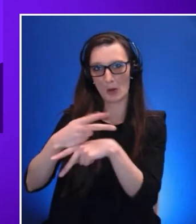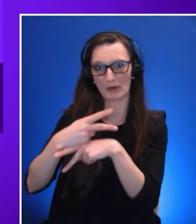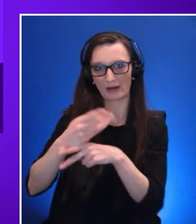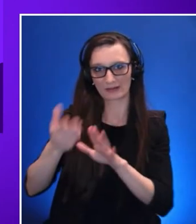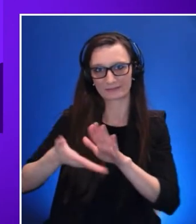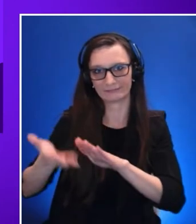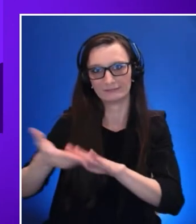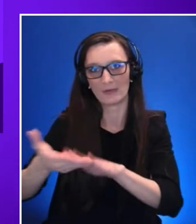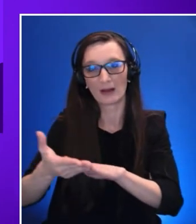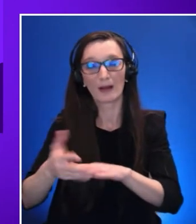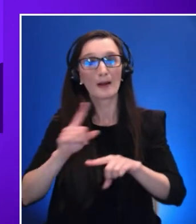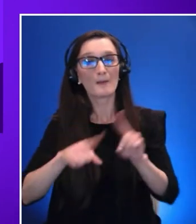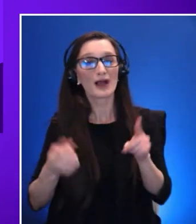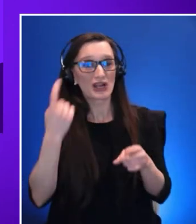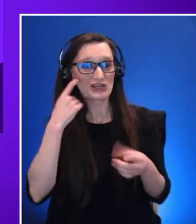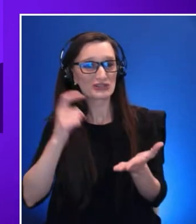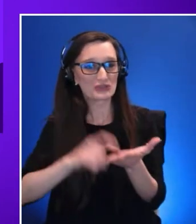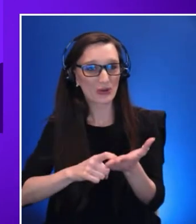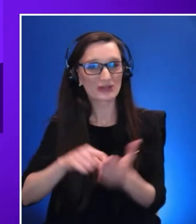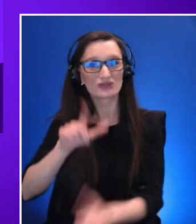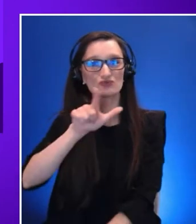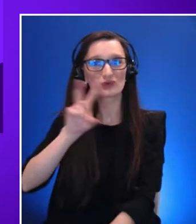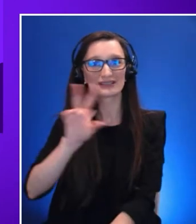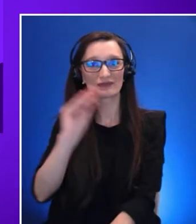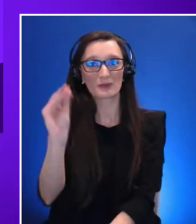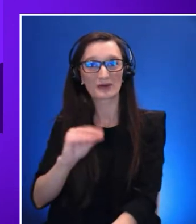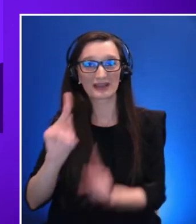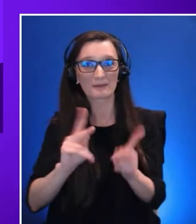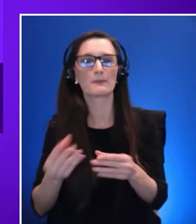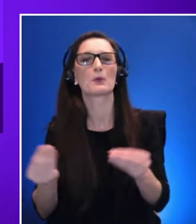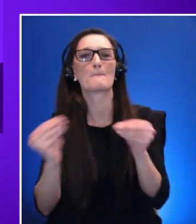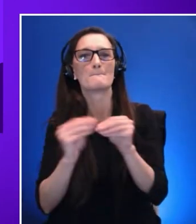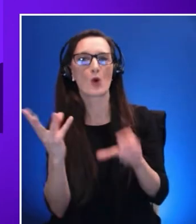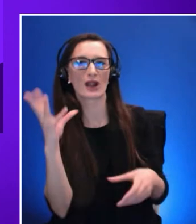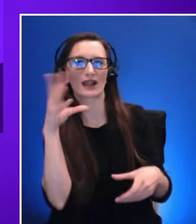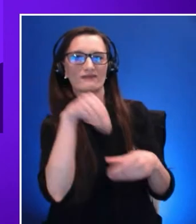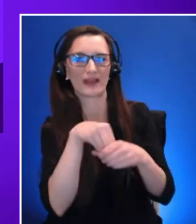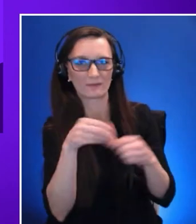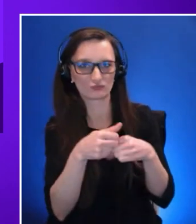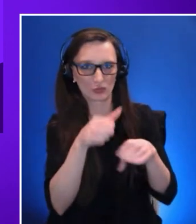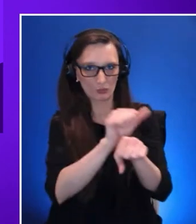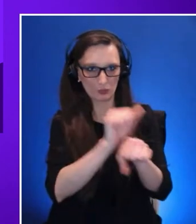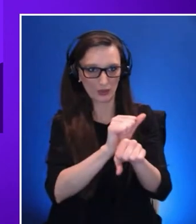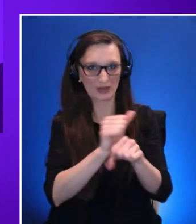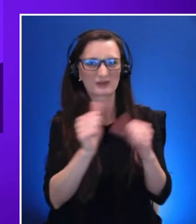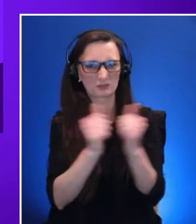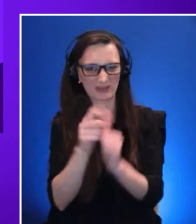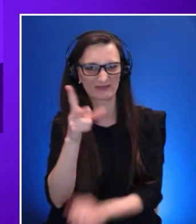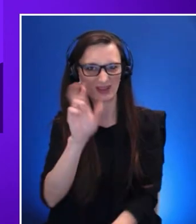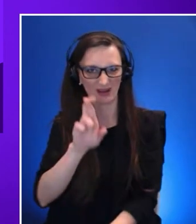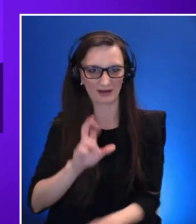So uh here at Accenture 150,000 of our new joiners have participated in Accenture's new VR program.